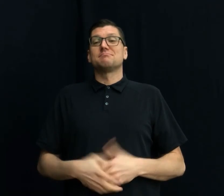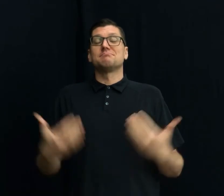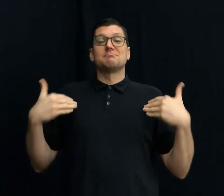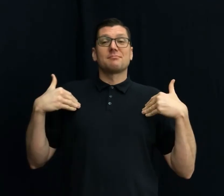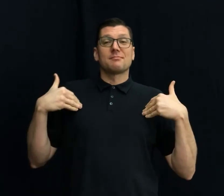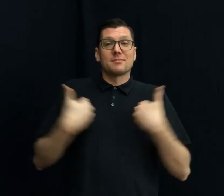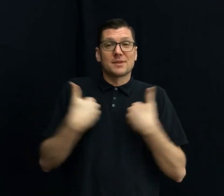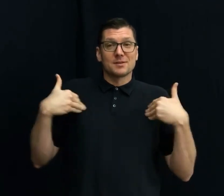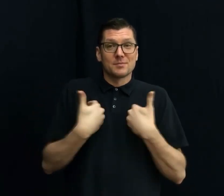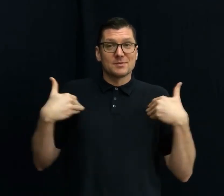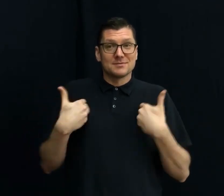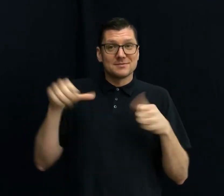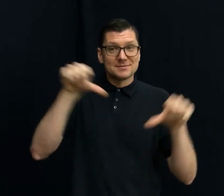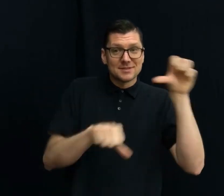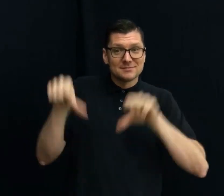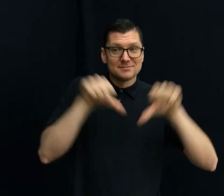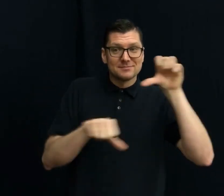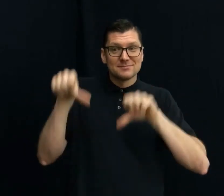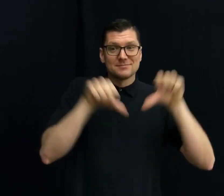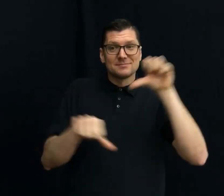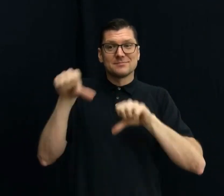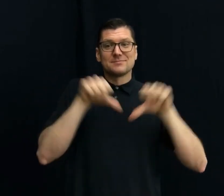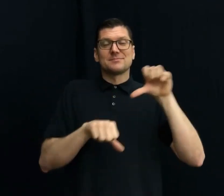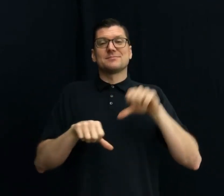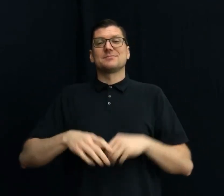ANIMAL SCIENCE